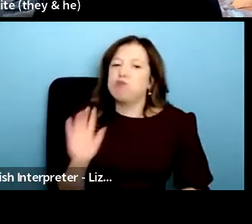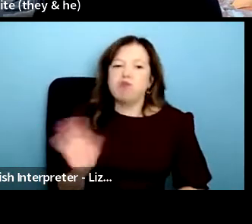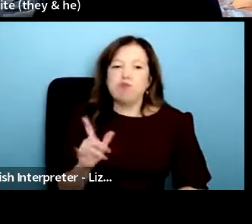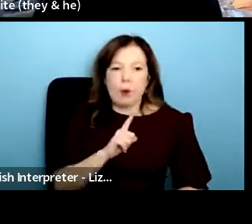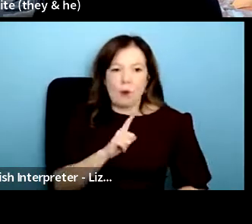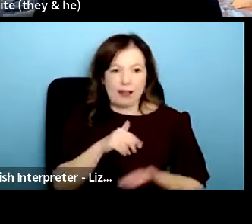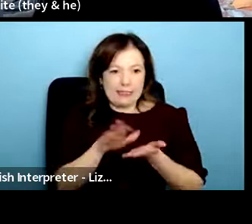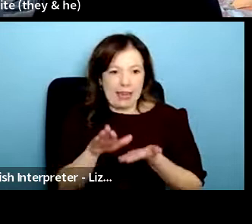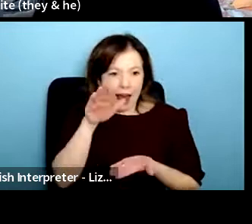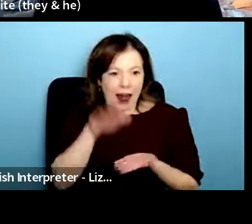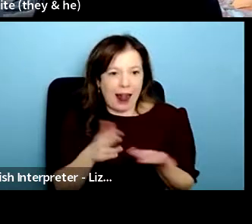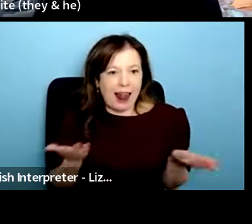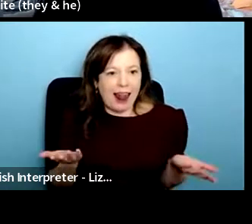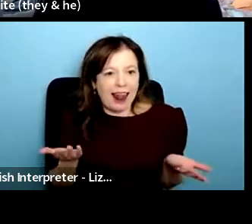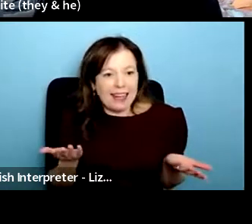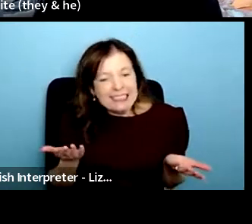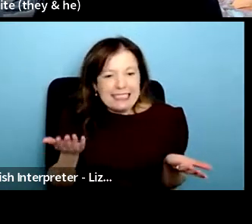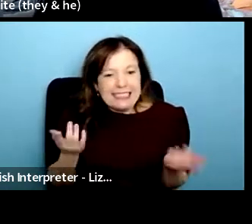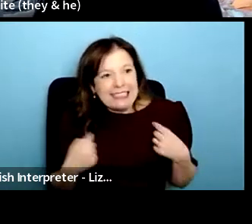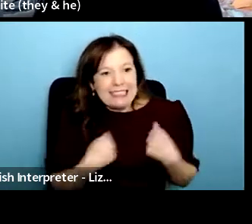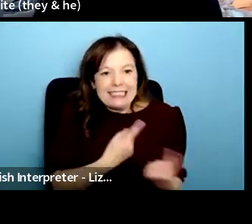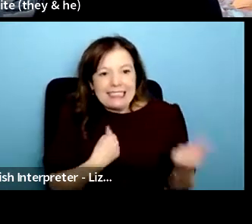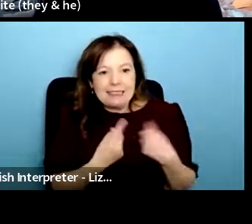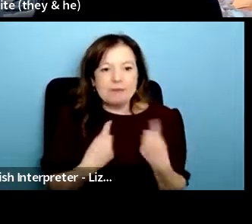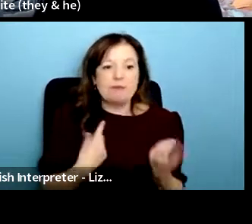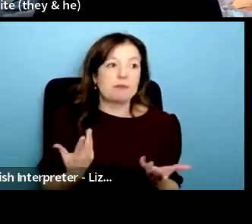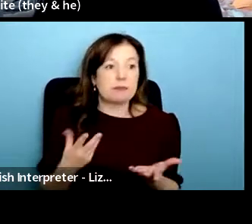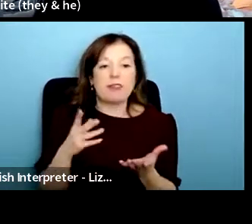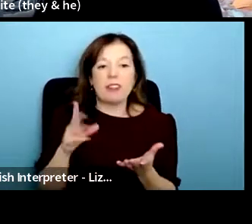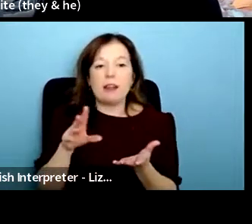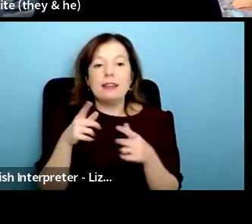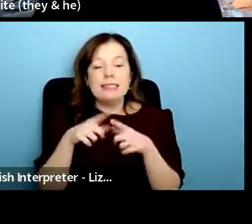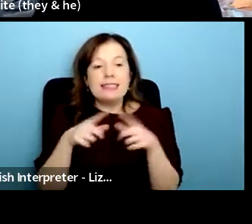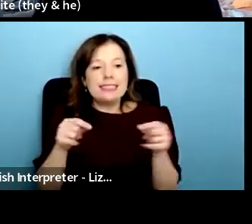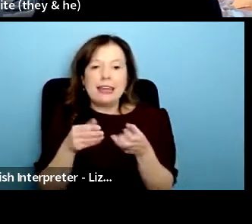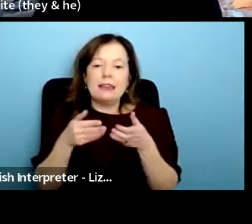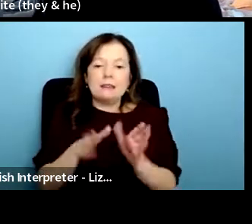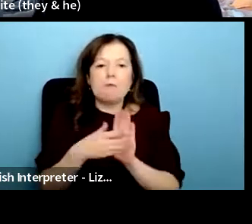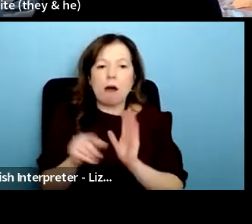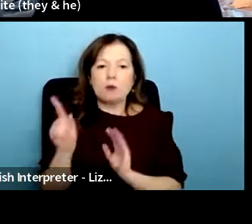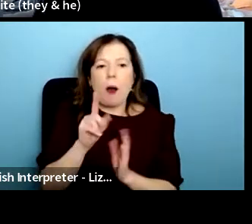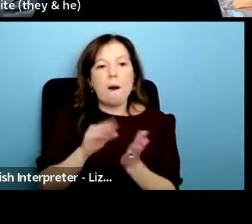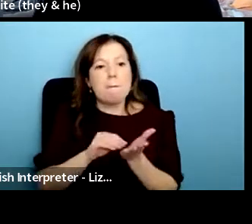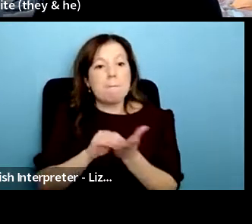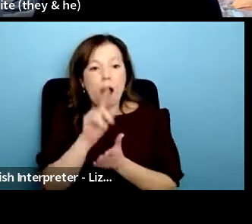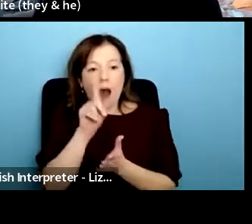was through to pay what you can ticketing um and it seemed to work out it was free open to anyone